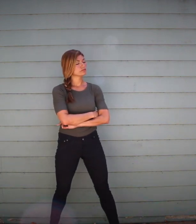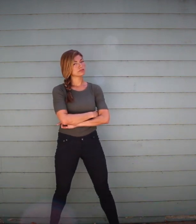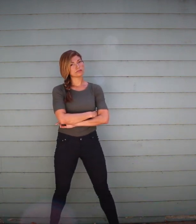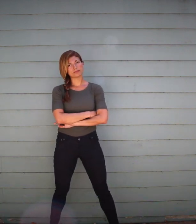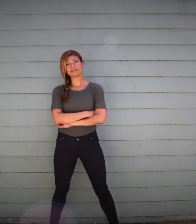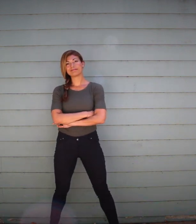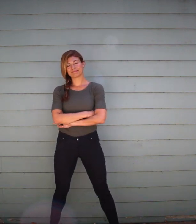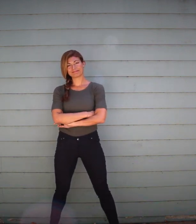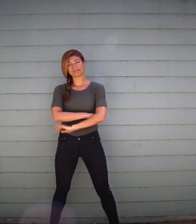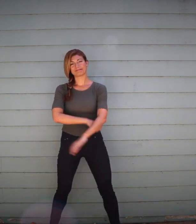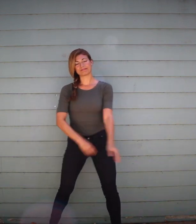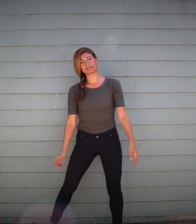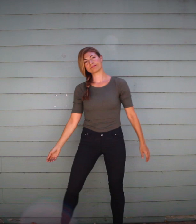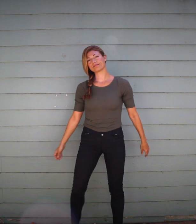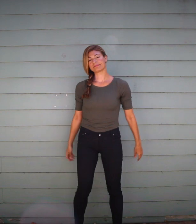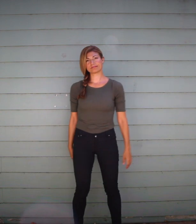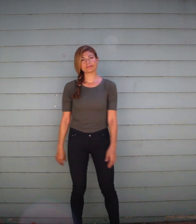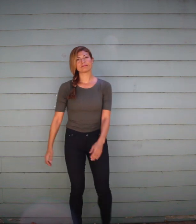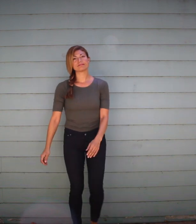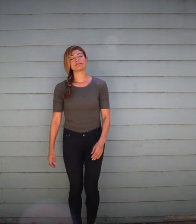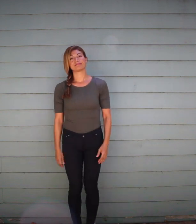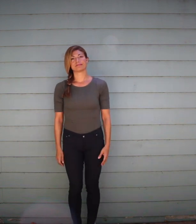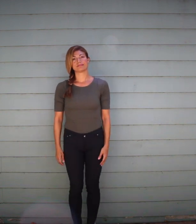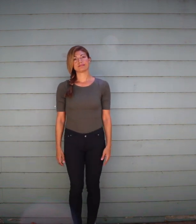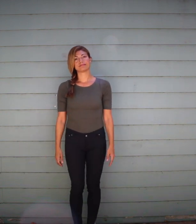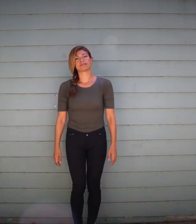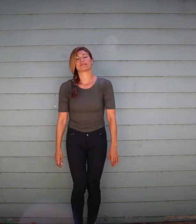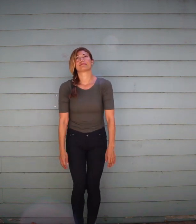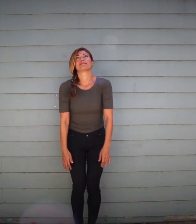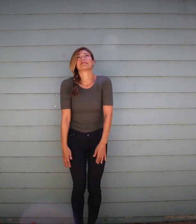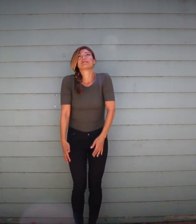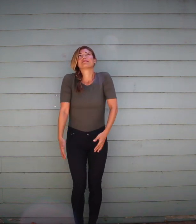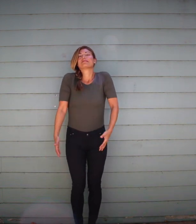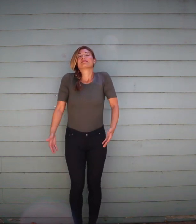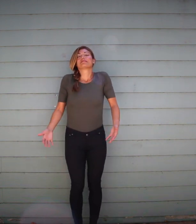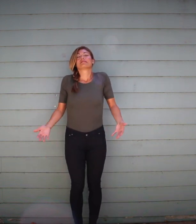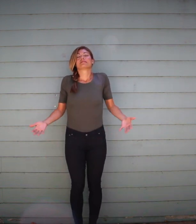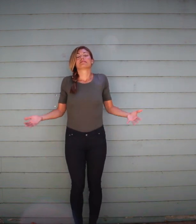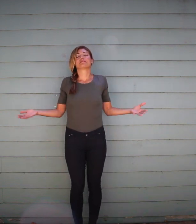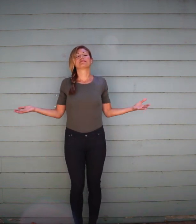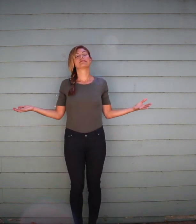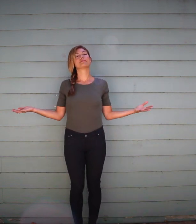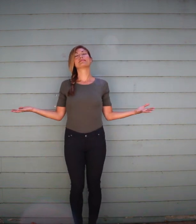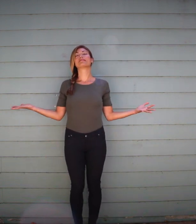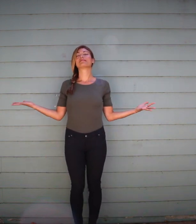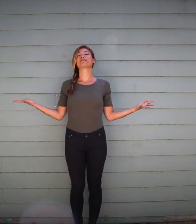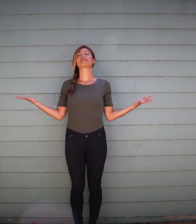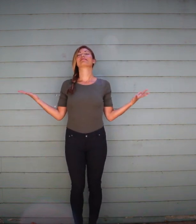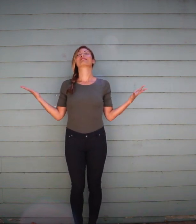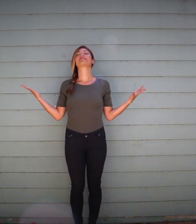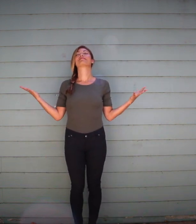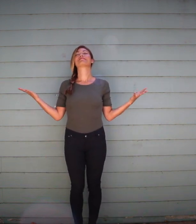Next I went for a little jog, which made me feel energized. Here's what a gesture might look like for energized.